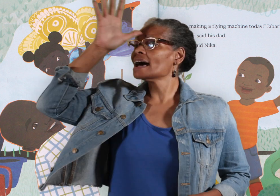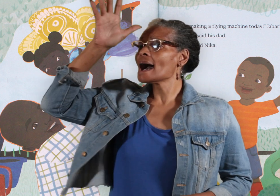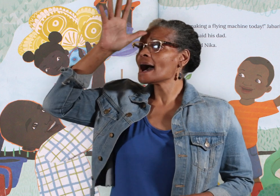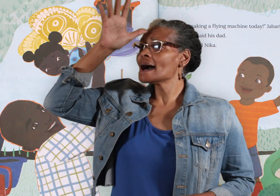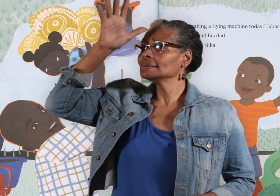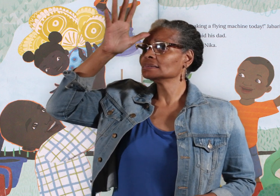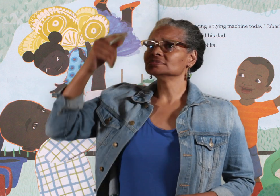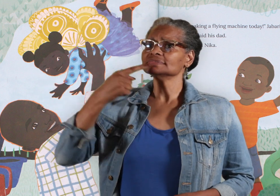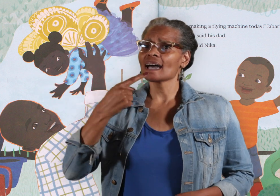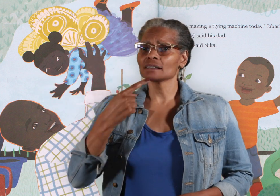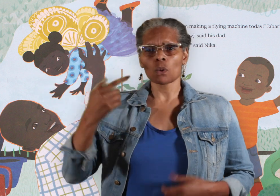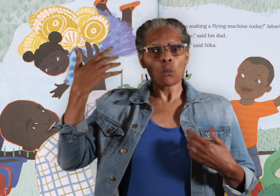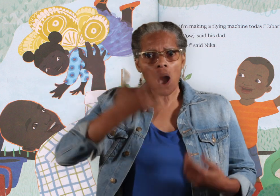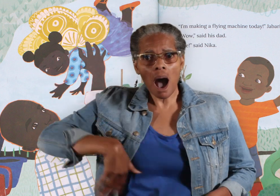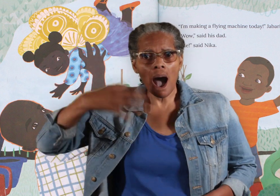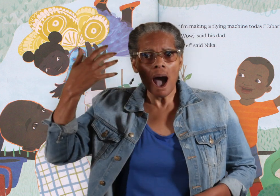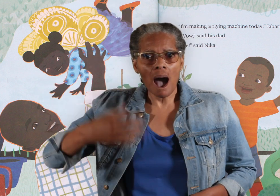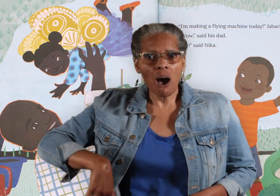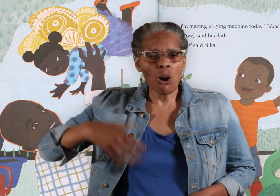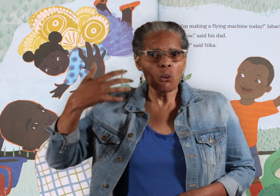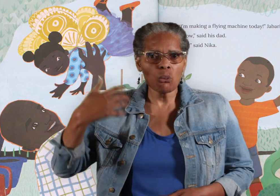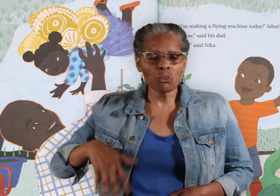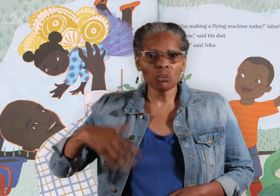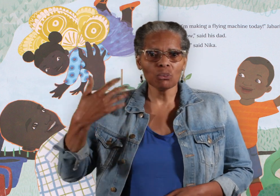"Wow," said his dad.